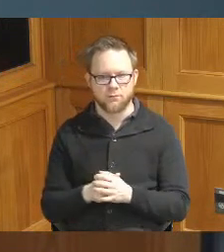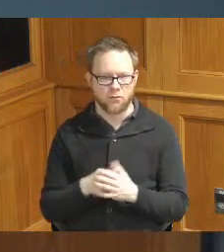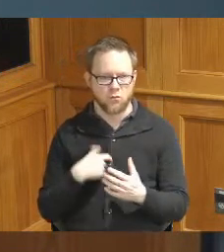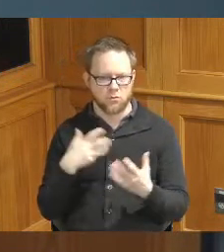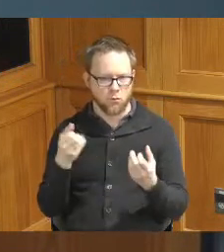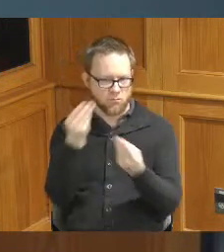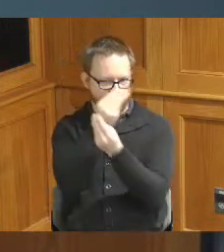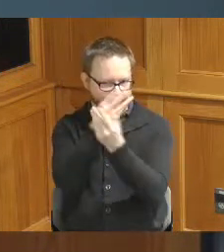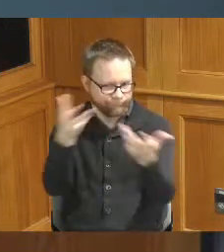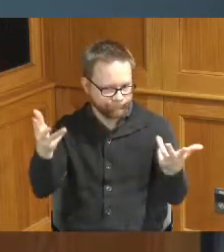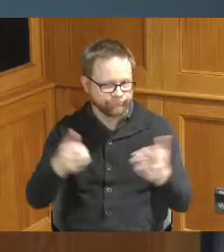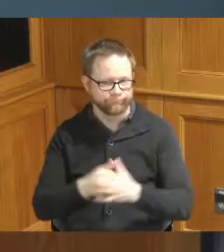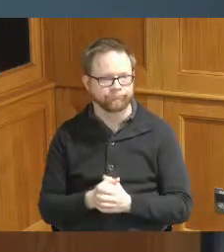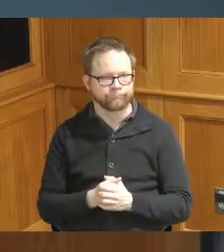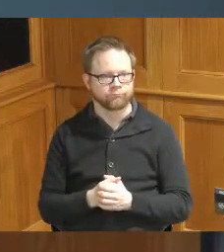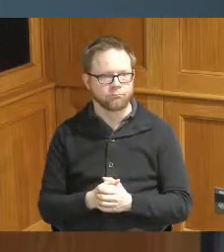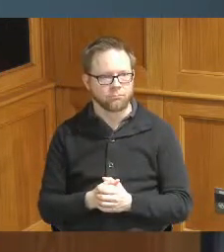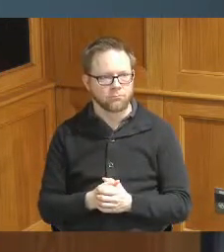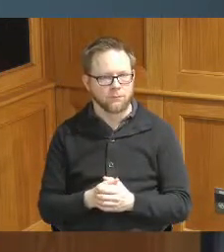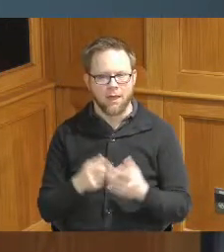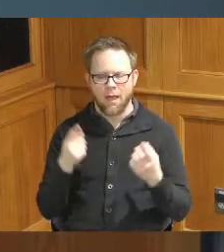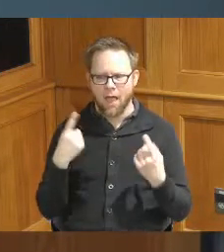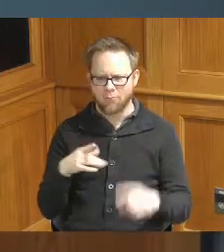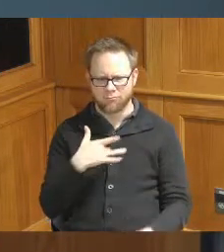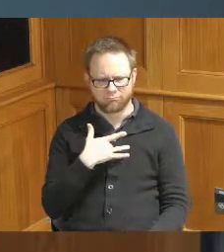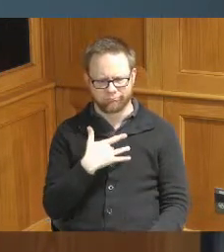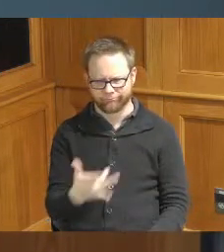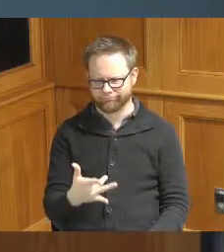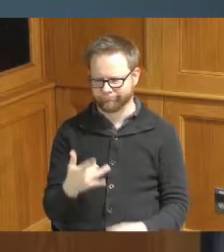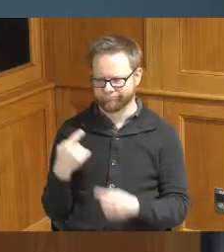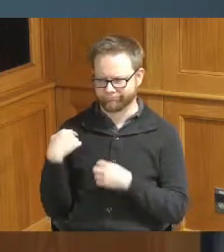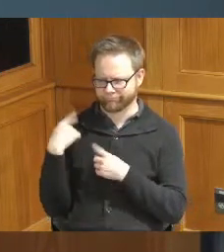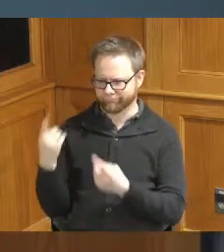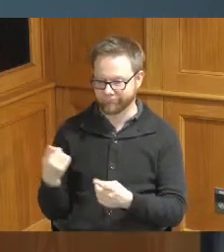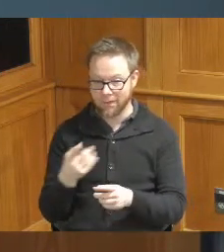the people because there have been a trend maybe in the past they get the money they come up here